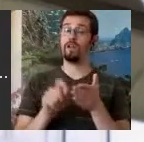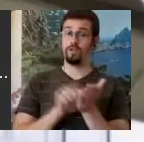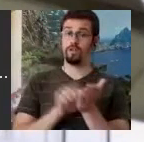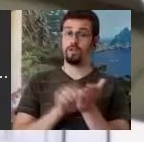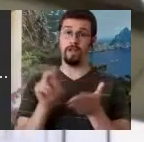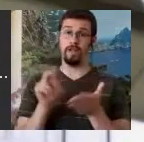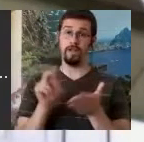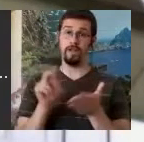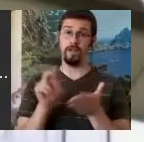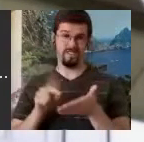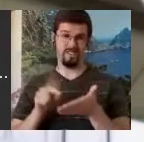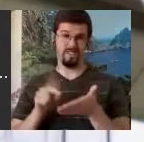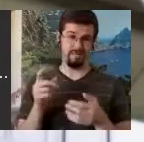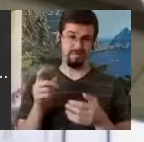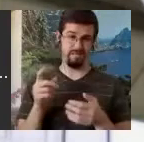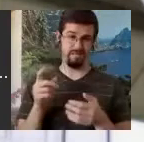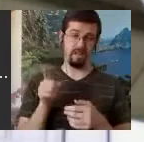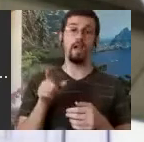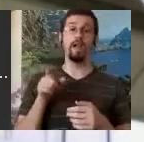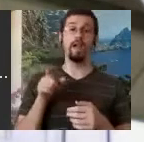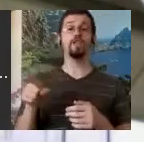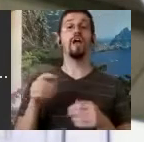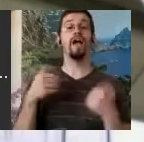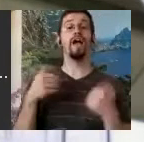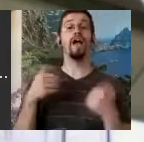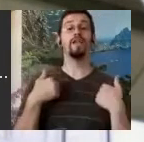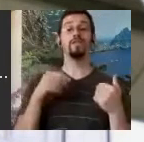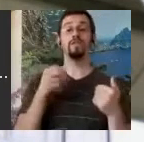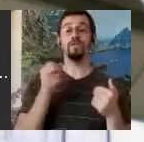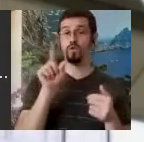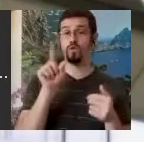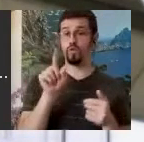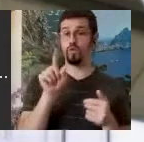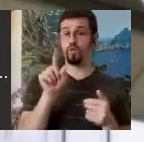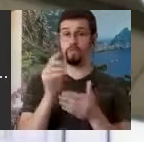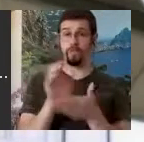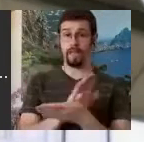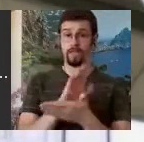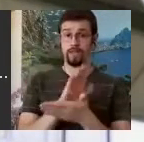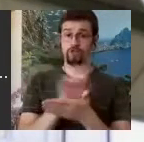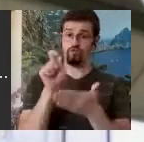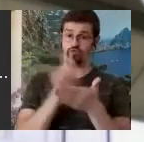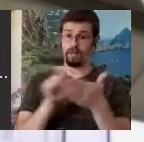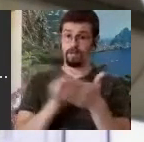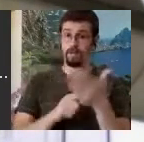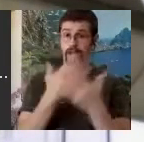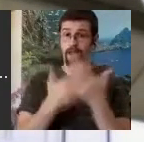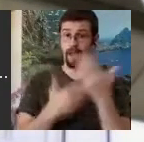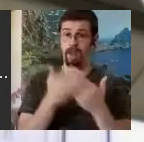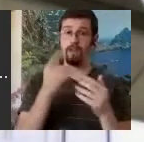written by hand for four years, and there was a staff of Deaf people that were involved